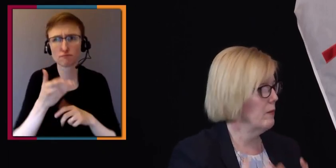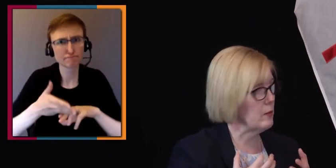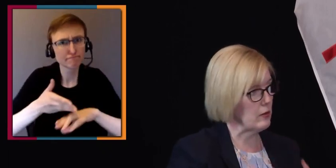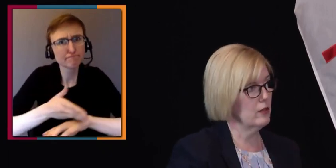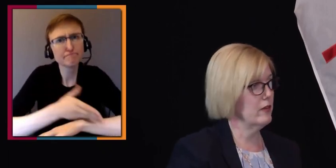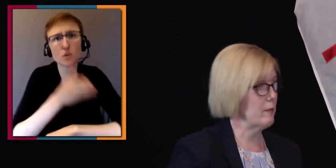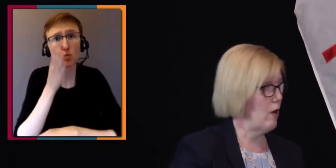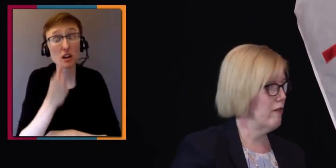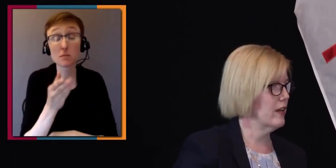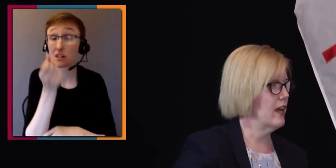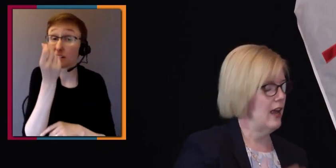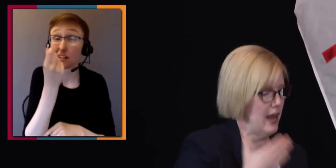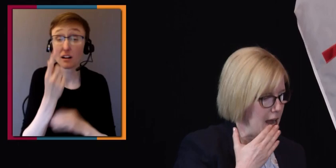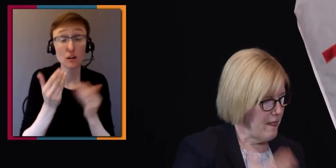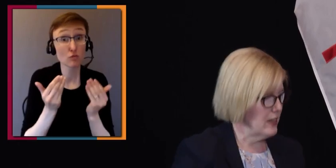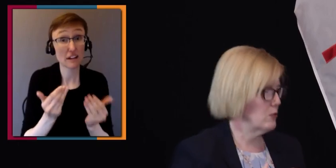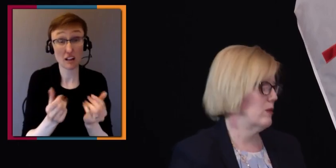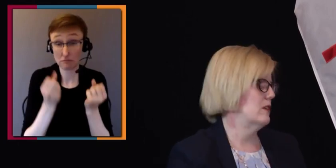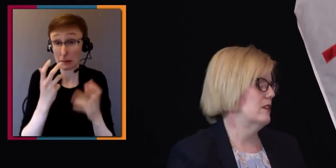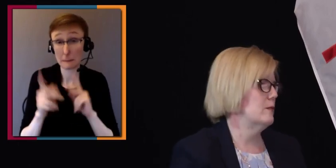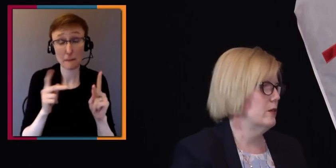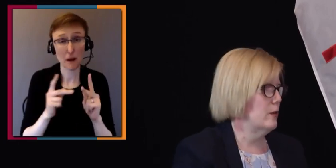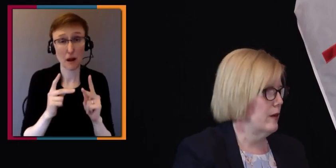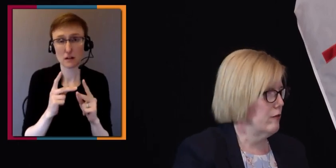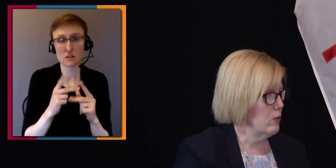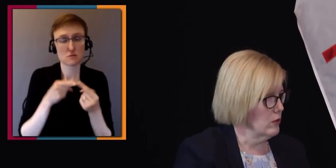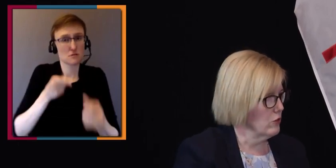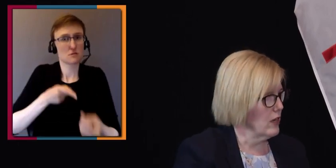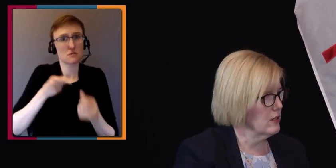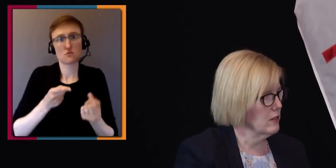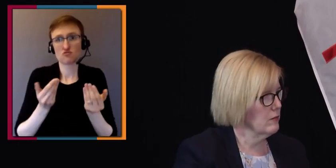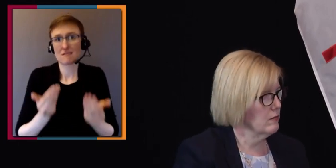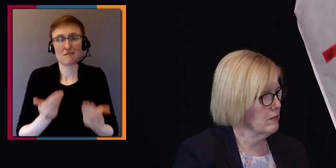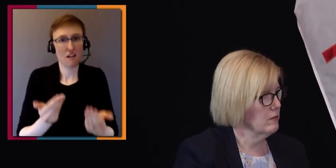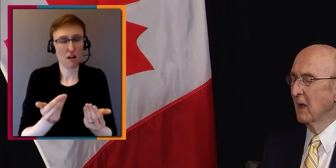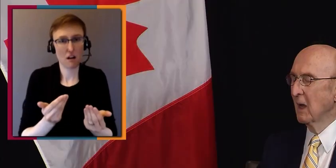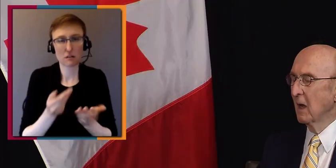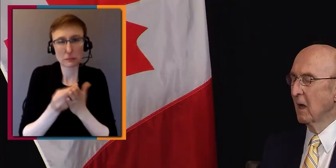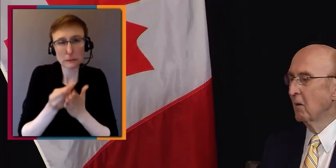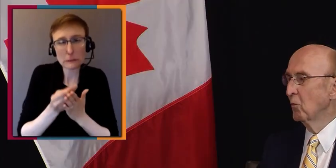and people are living in poverty, and that's what this disability benefit will address. Mm-hmm.